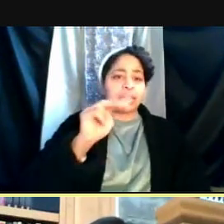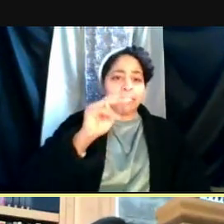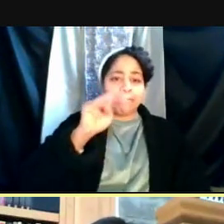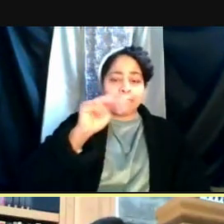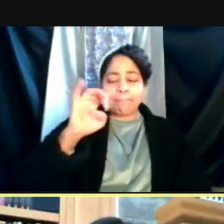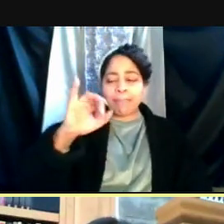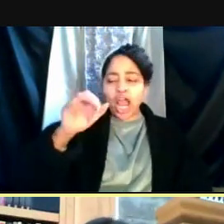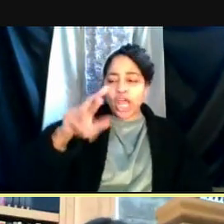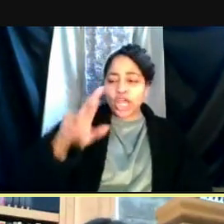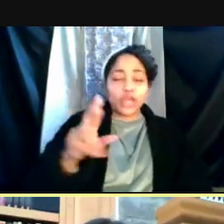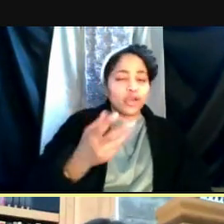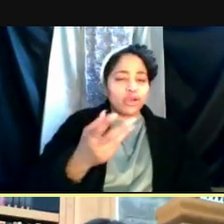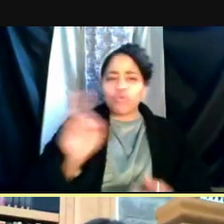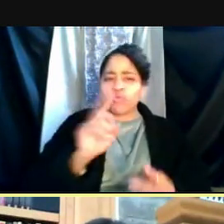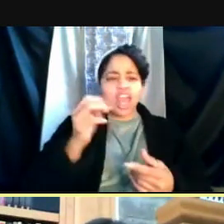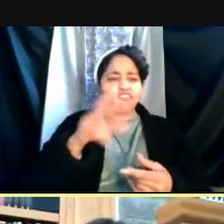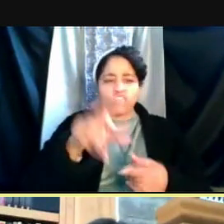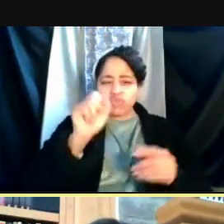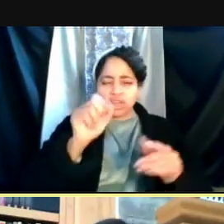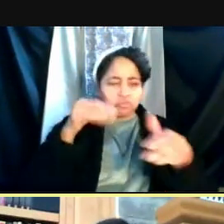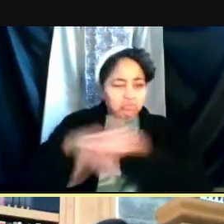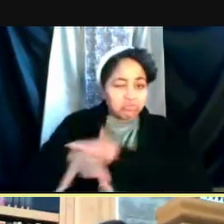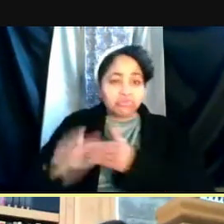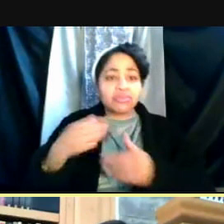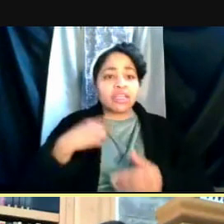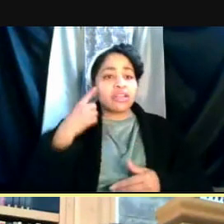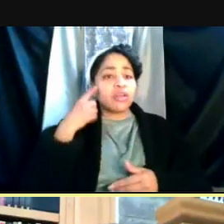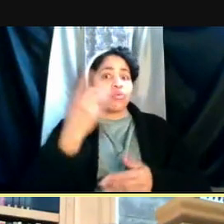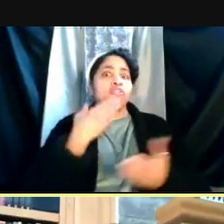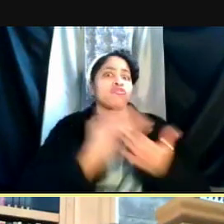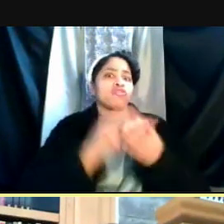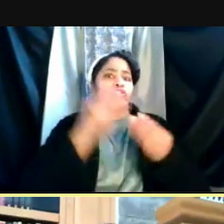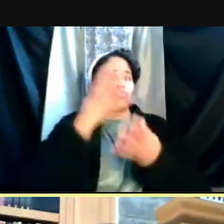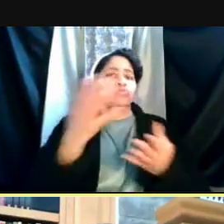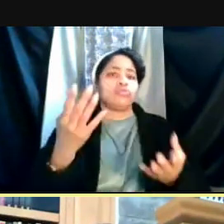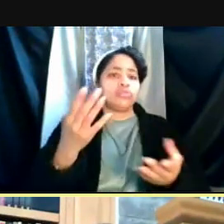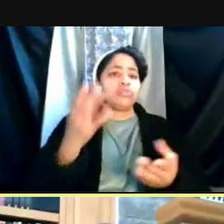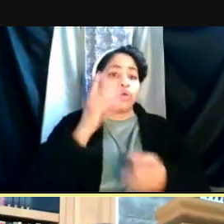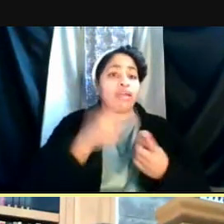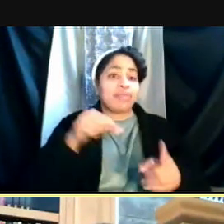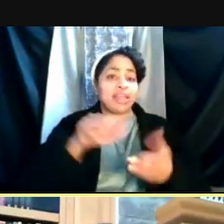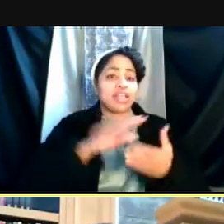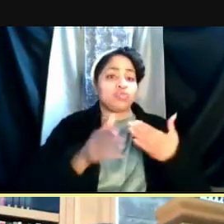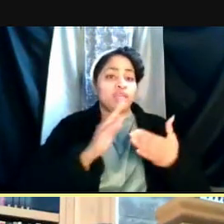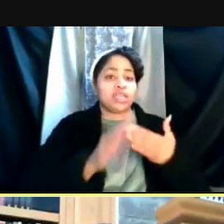And I thought one bit of good news was the work that's gonna happen this weekend with Michigan Medicine,